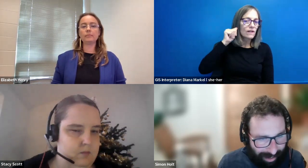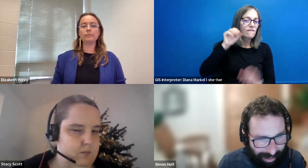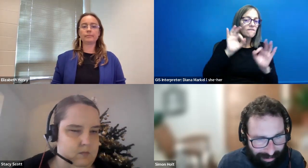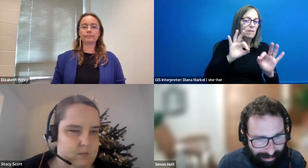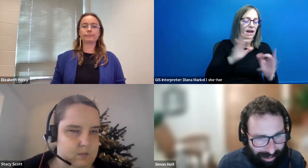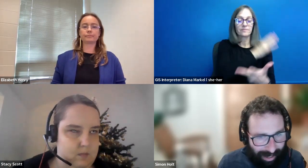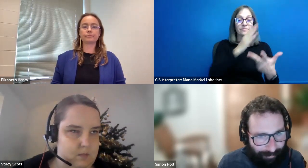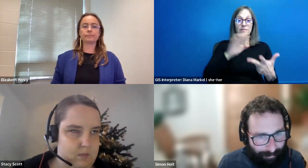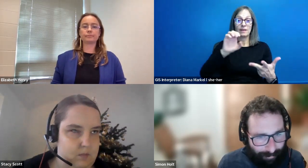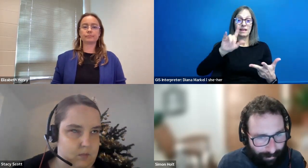Simon Holt: is um